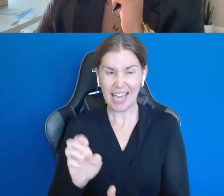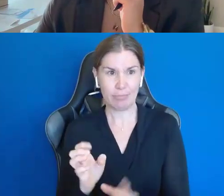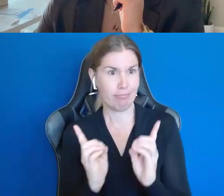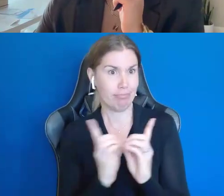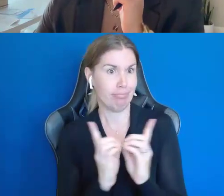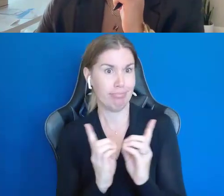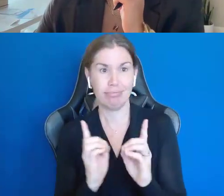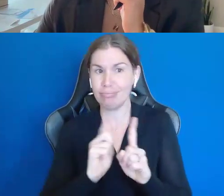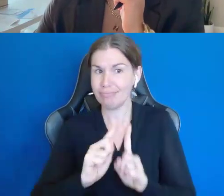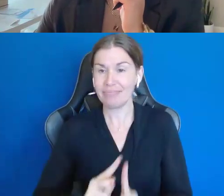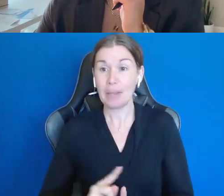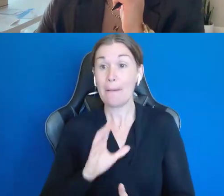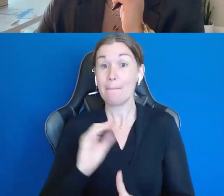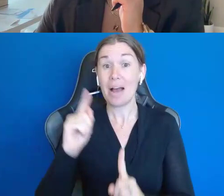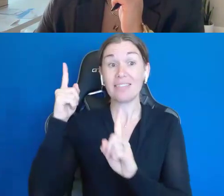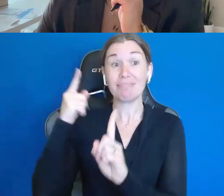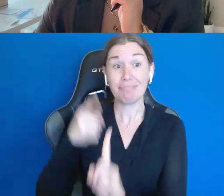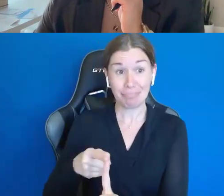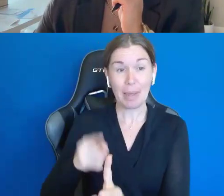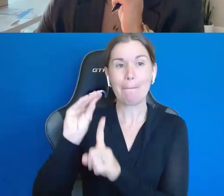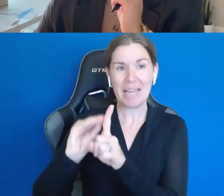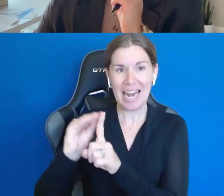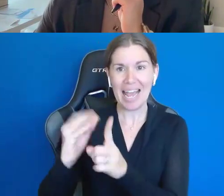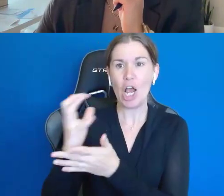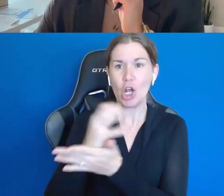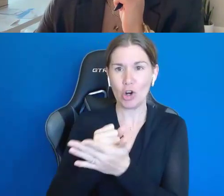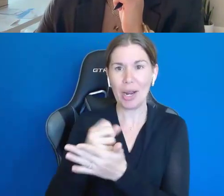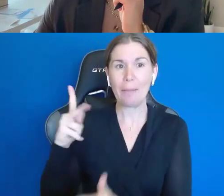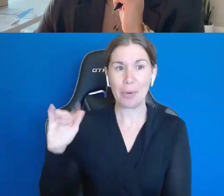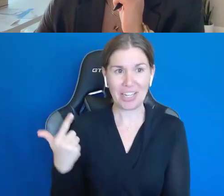our foundation will definitely be the banana cream pudding, that came about as a result